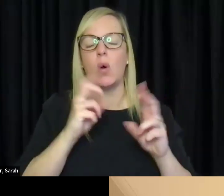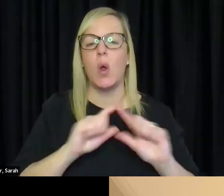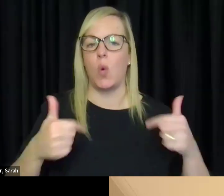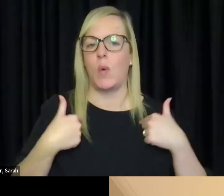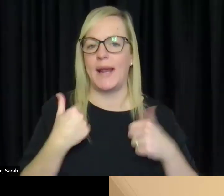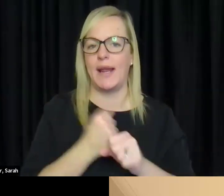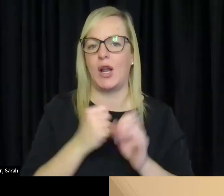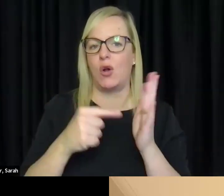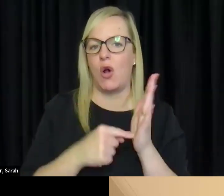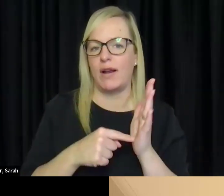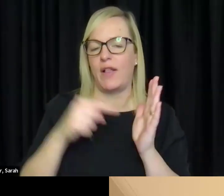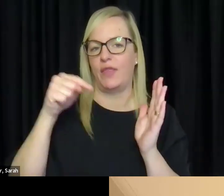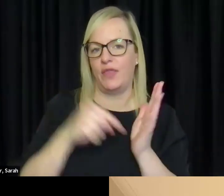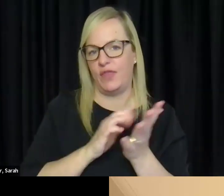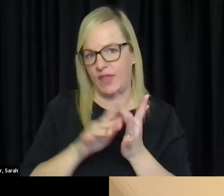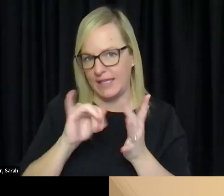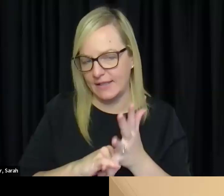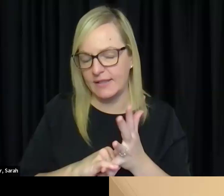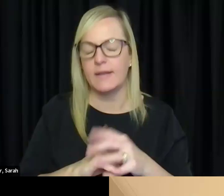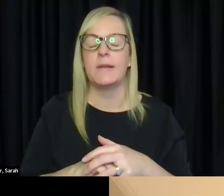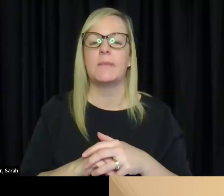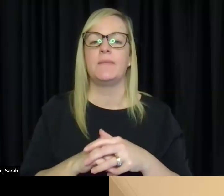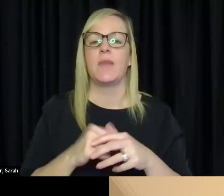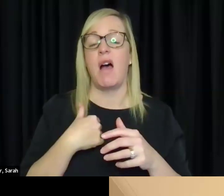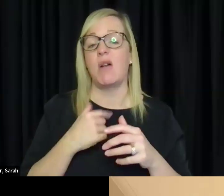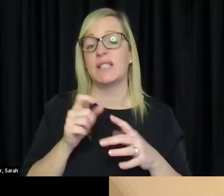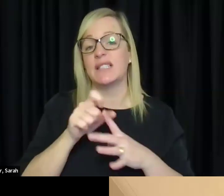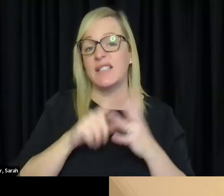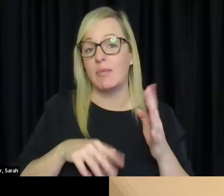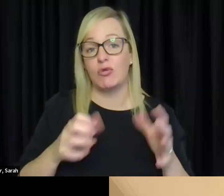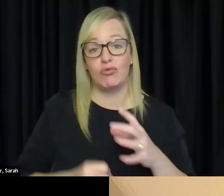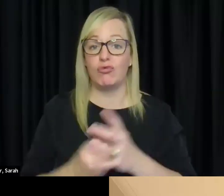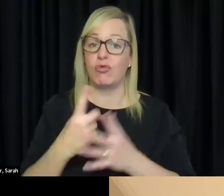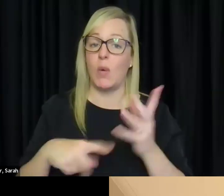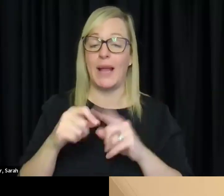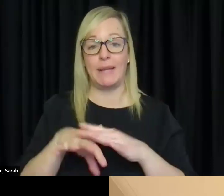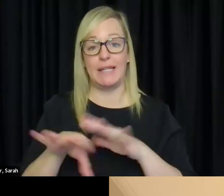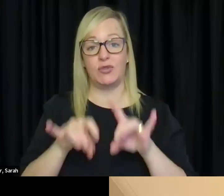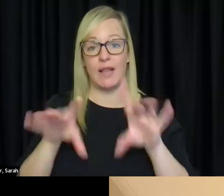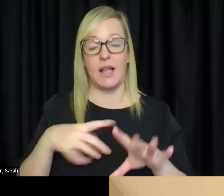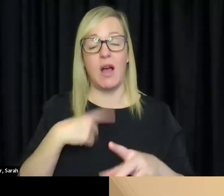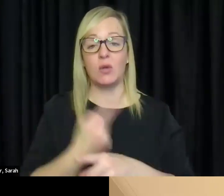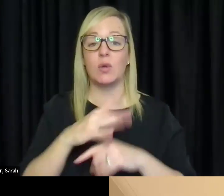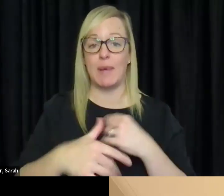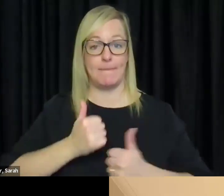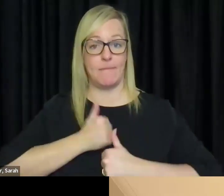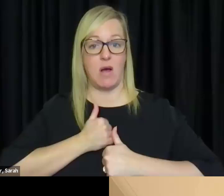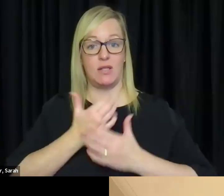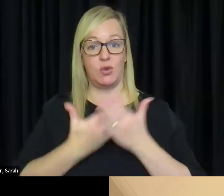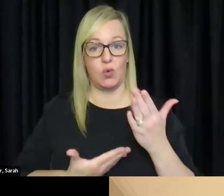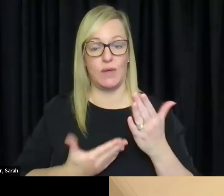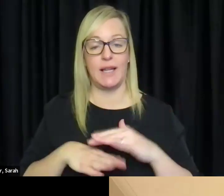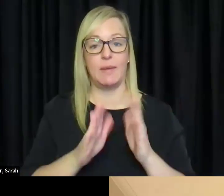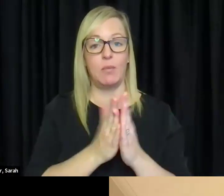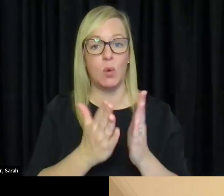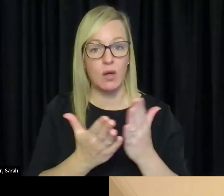in growing up disabled in Australia, my just my section about my story, and then grew to knowing